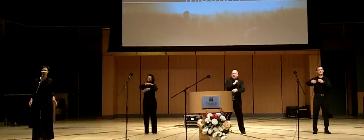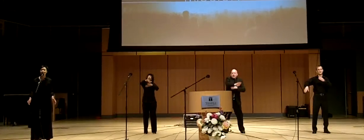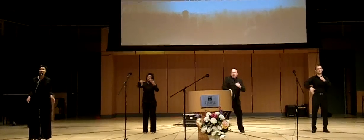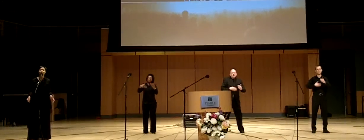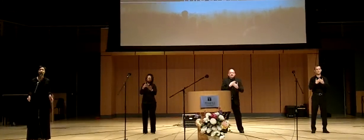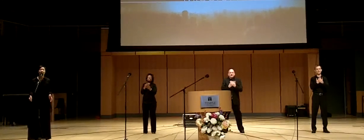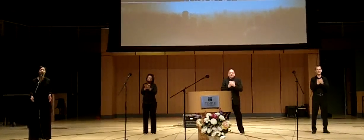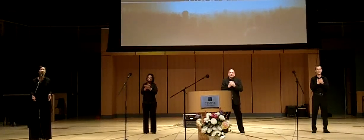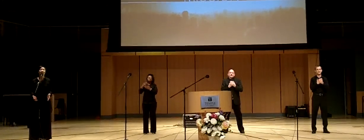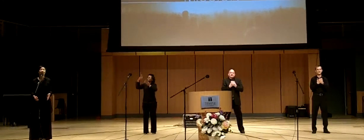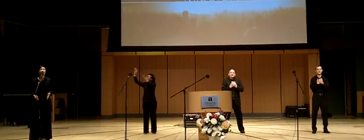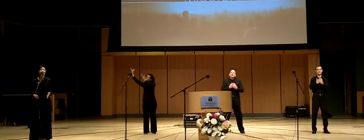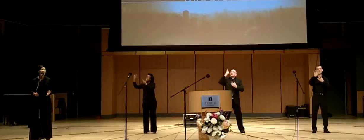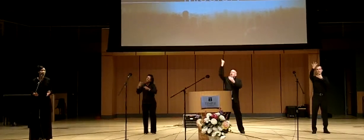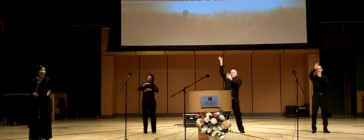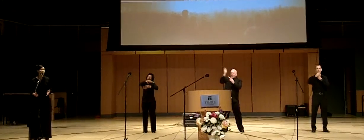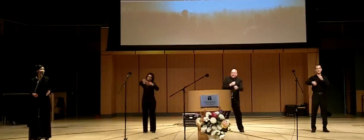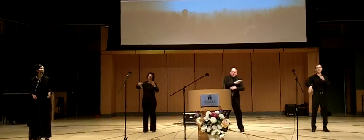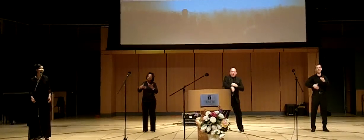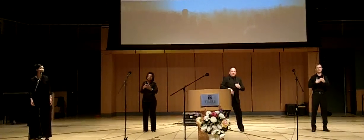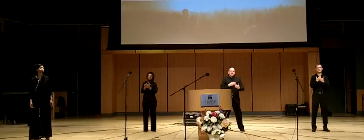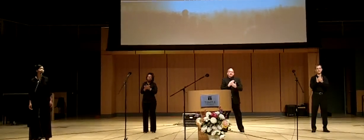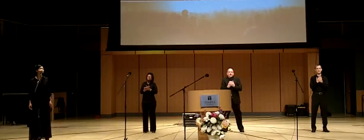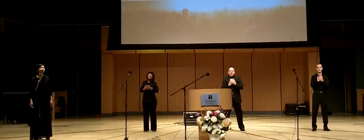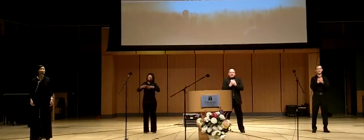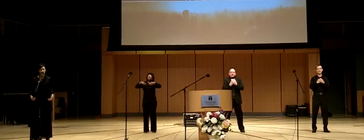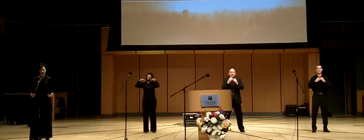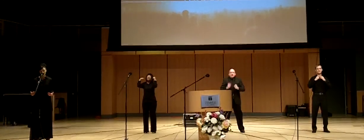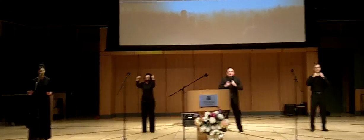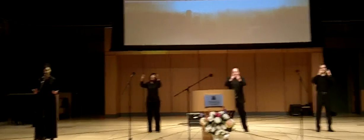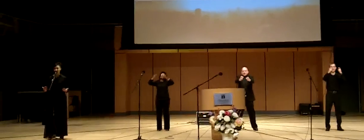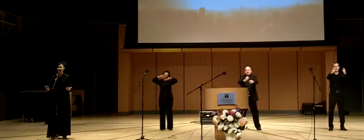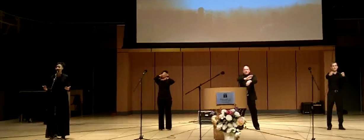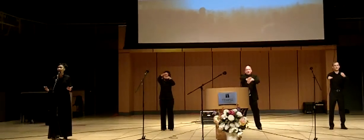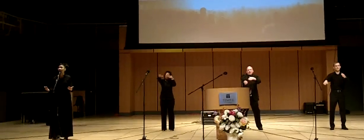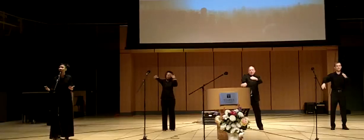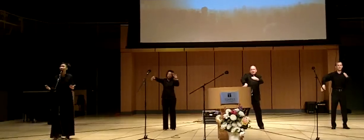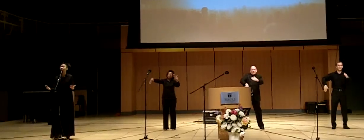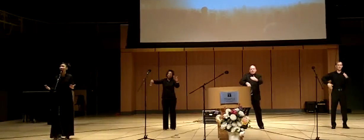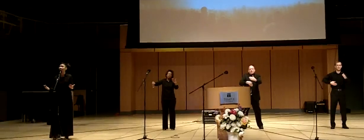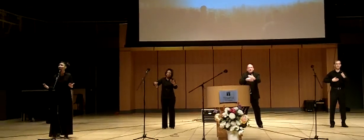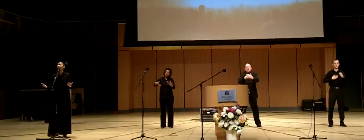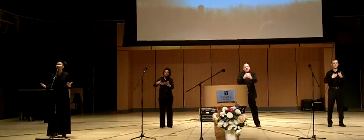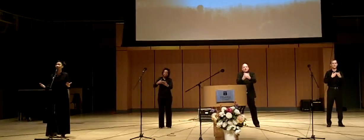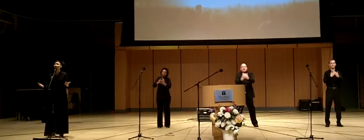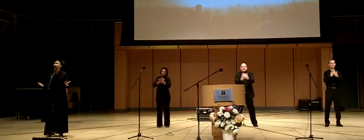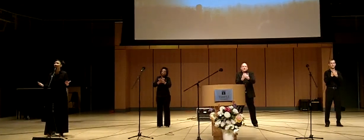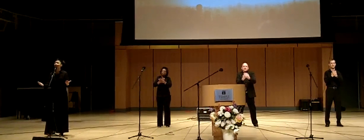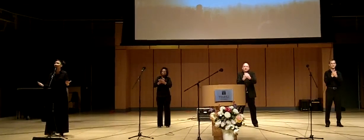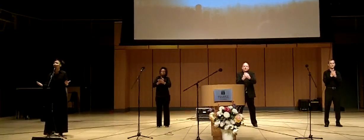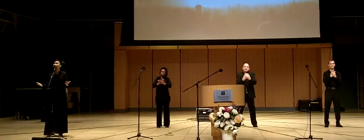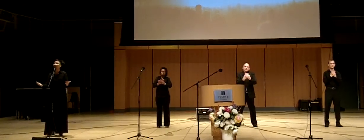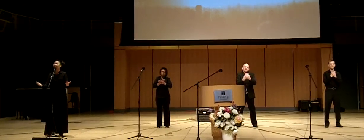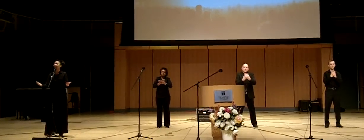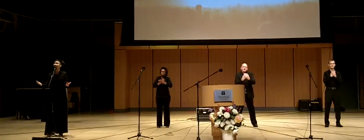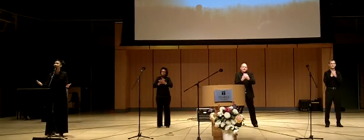he wants it all today, he wants is all today, so give it all